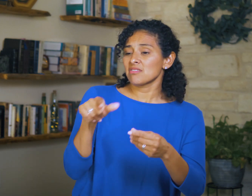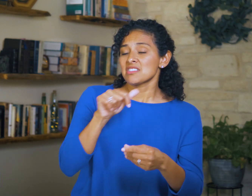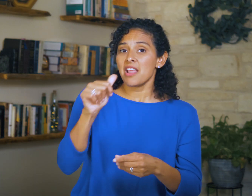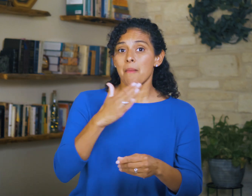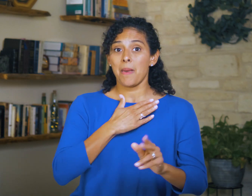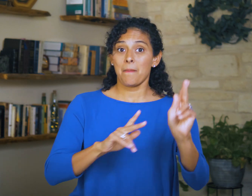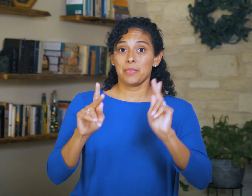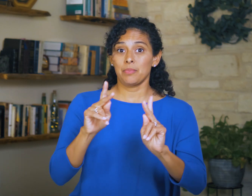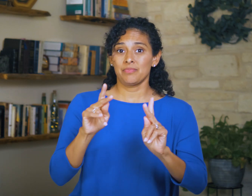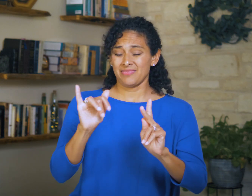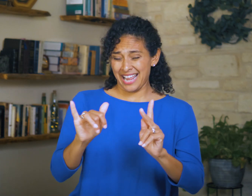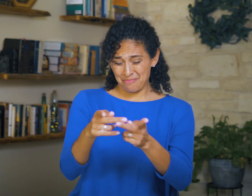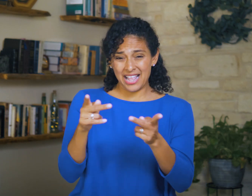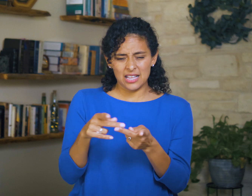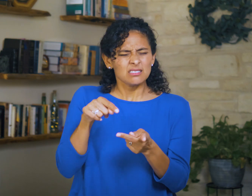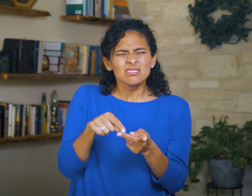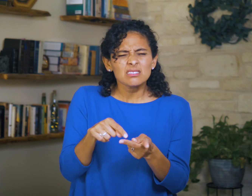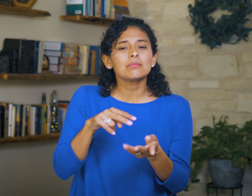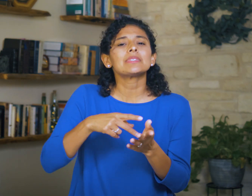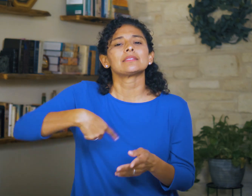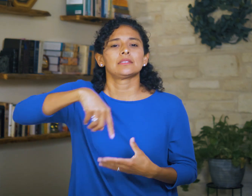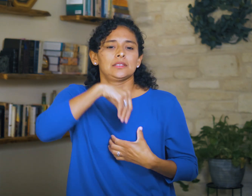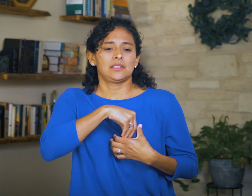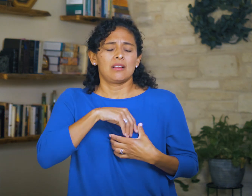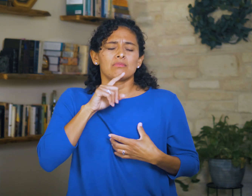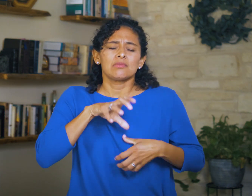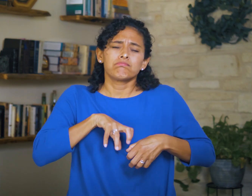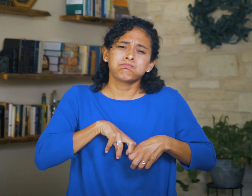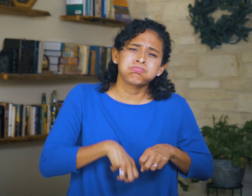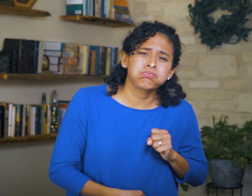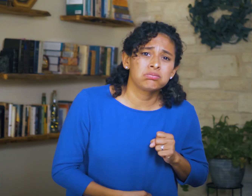‘You are not my people’”—in the very place of our brokenness